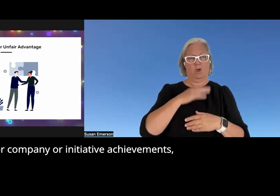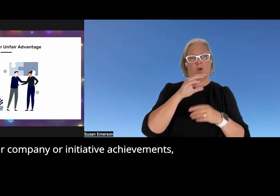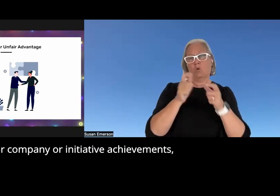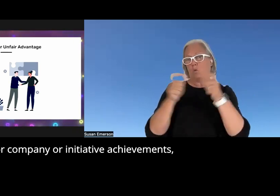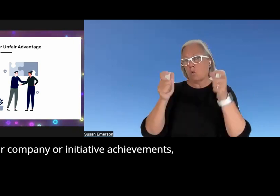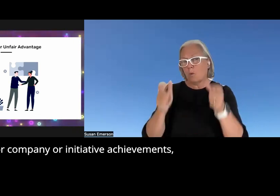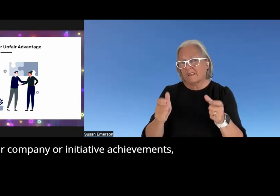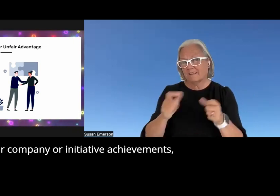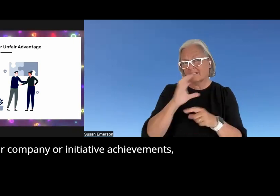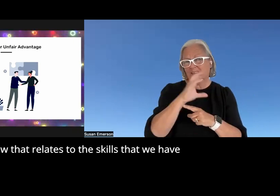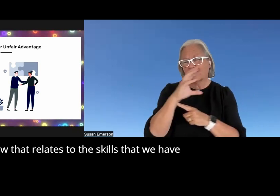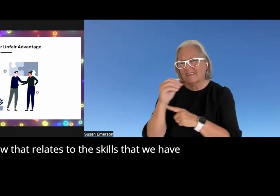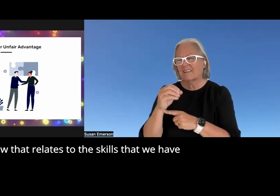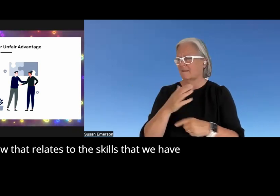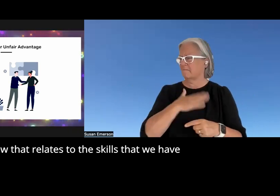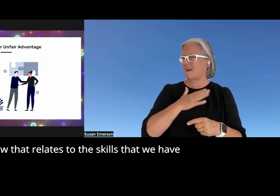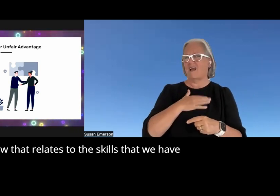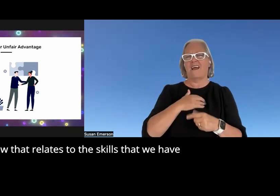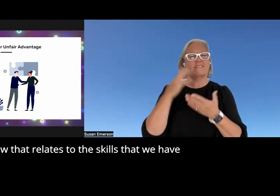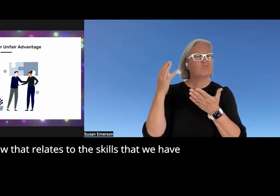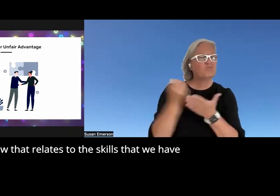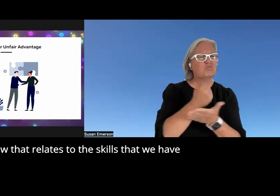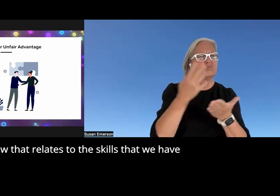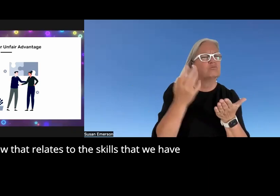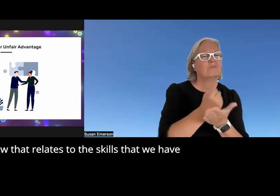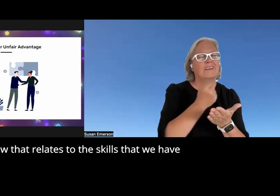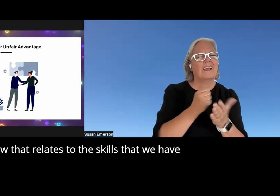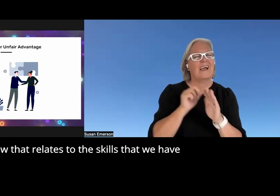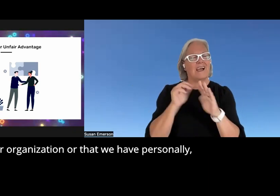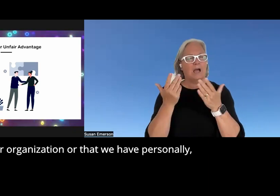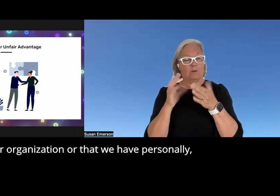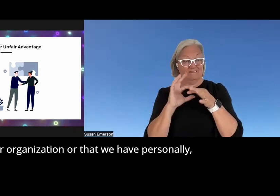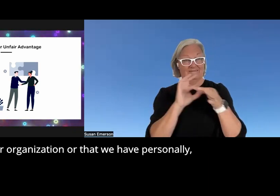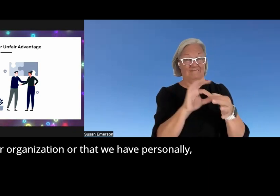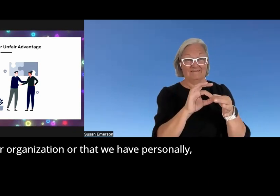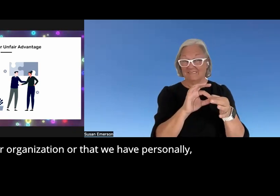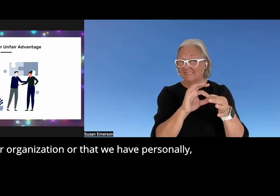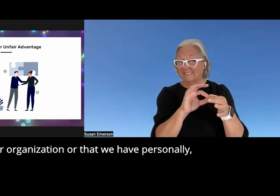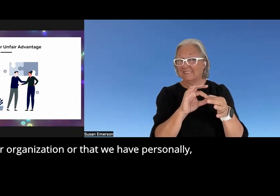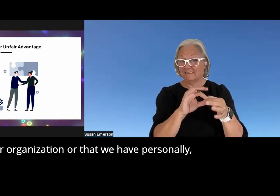achievements how that relates to the skills that we have in our organization or that we